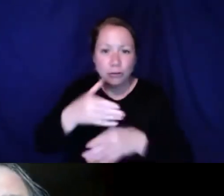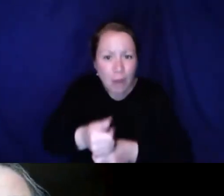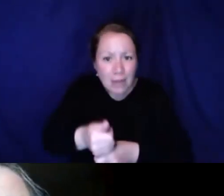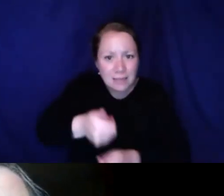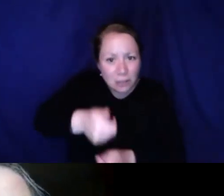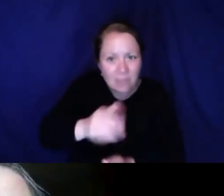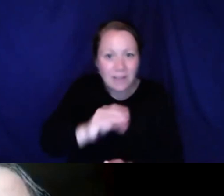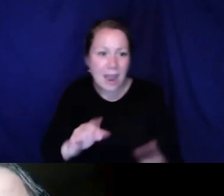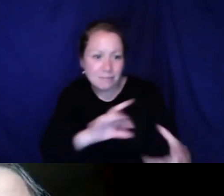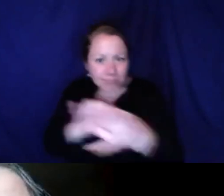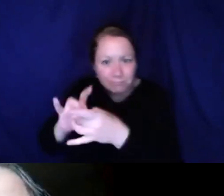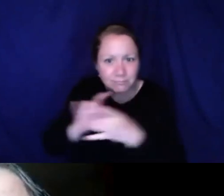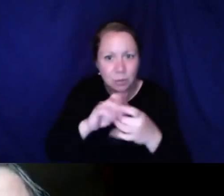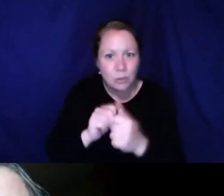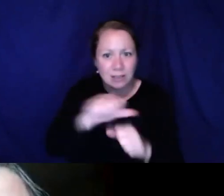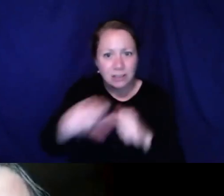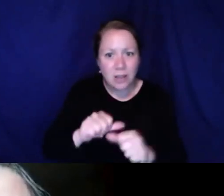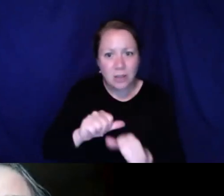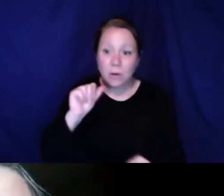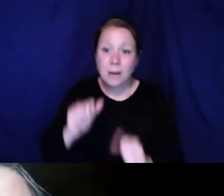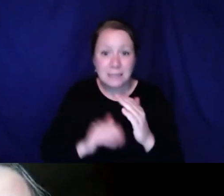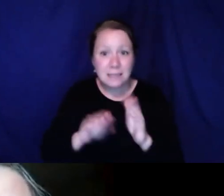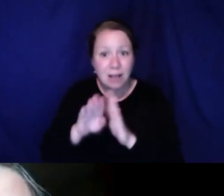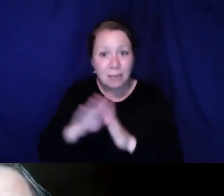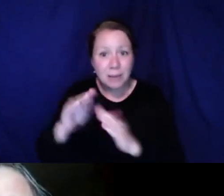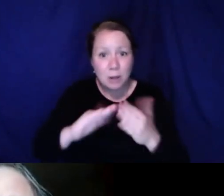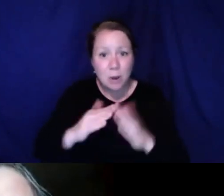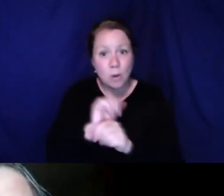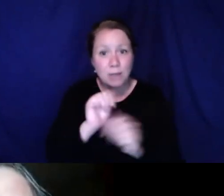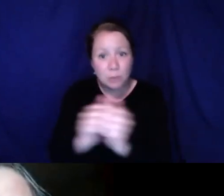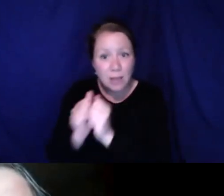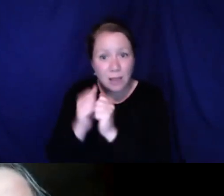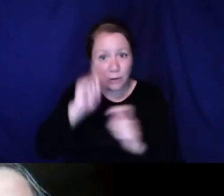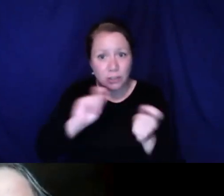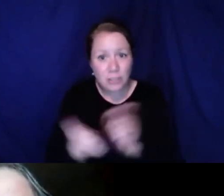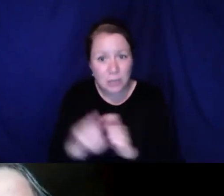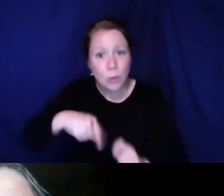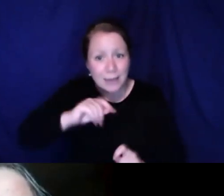creativity and innovation and the trust in themselves and the reaching out to each other, building a community,